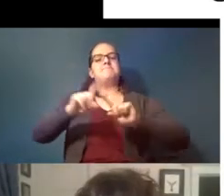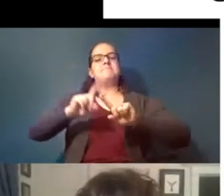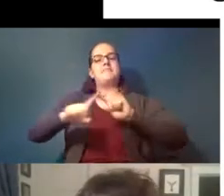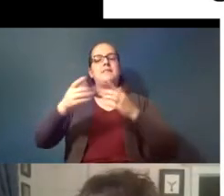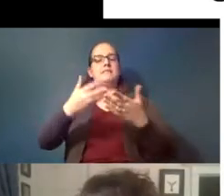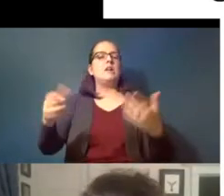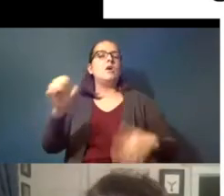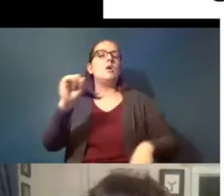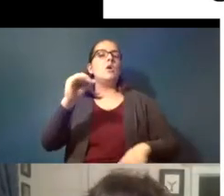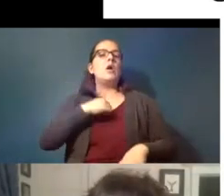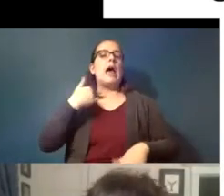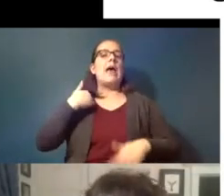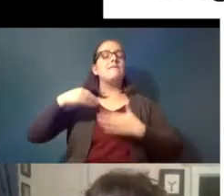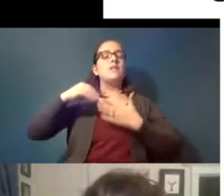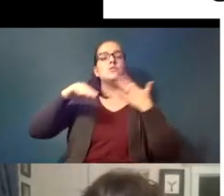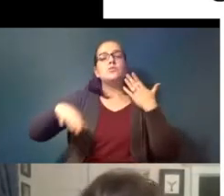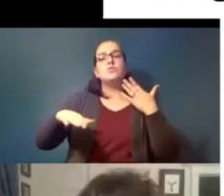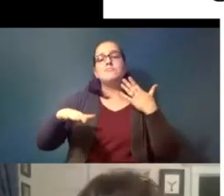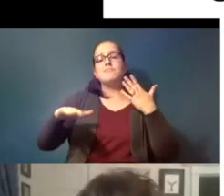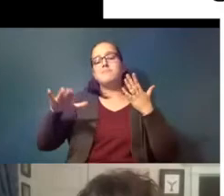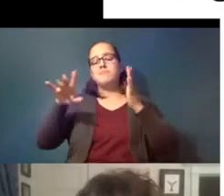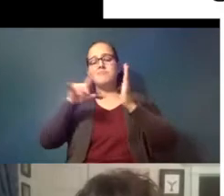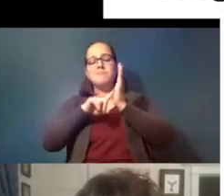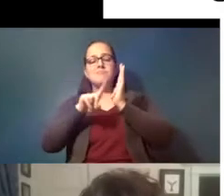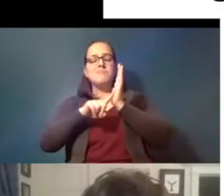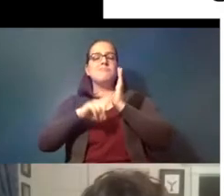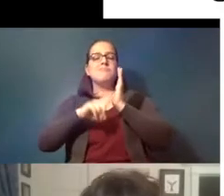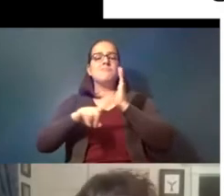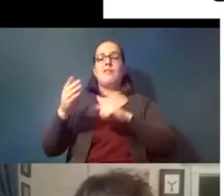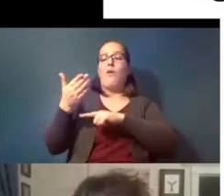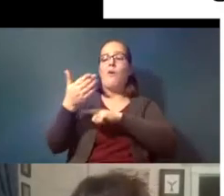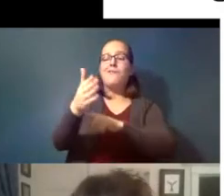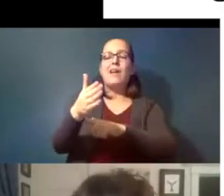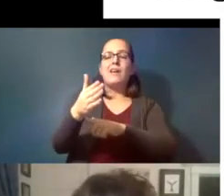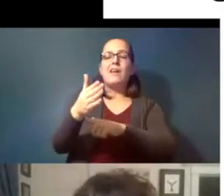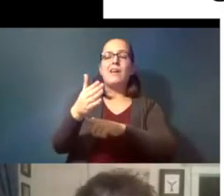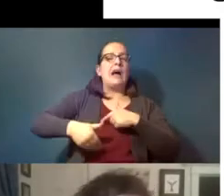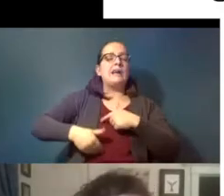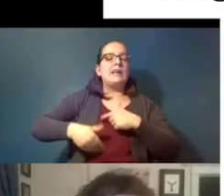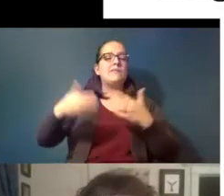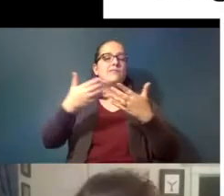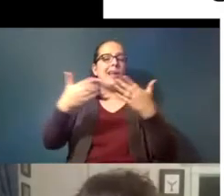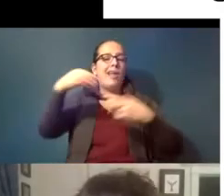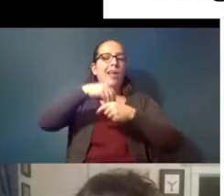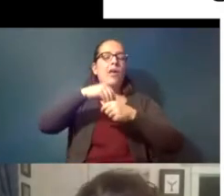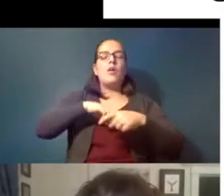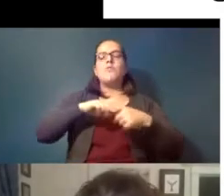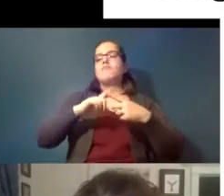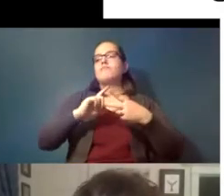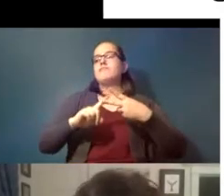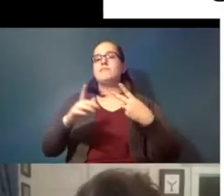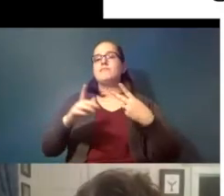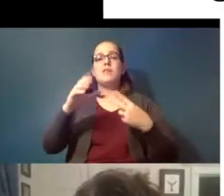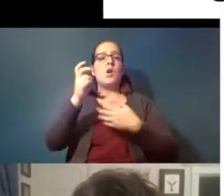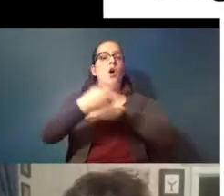so i have students looking in fish gut contents i have another student looking in otterscat to get